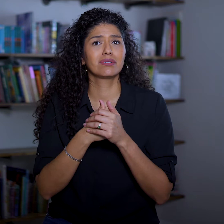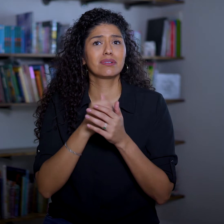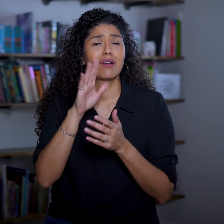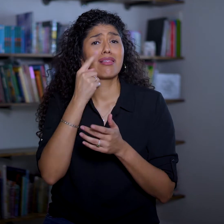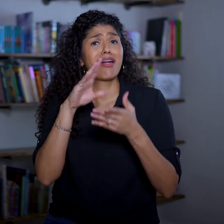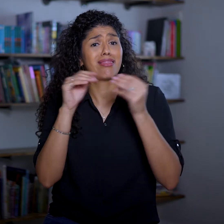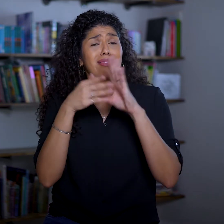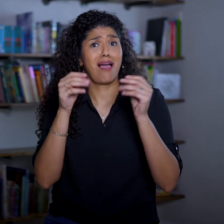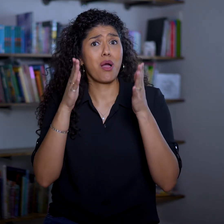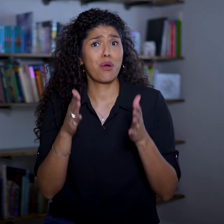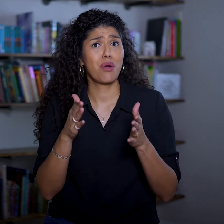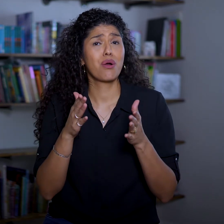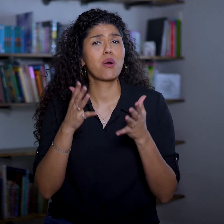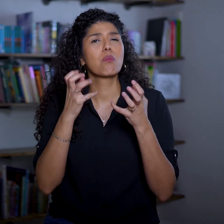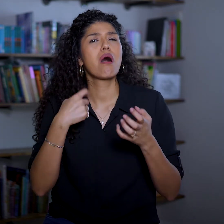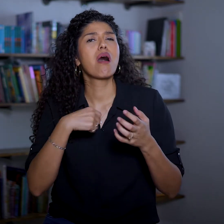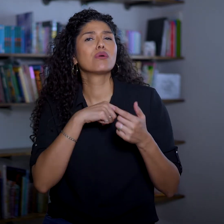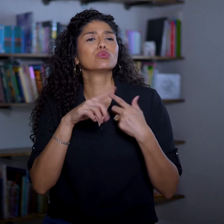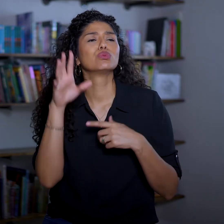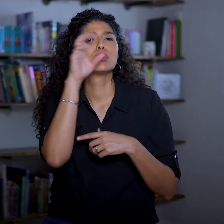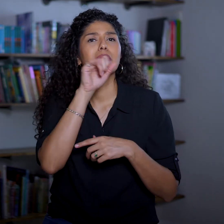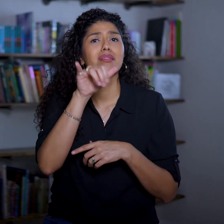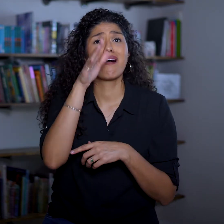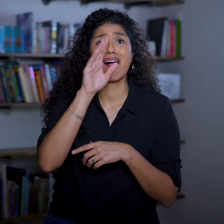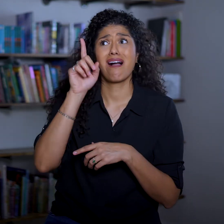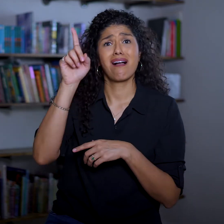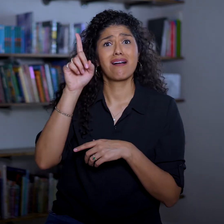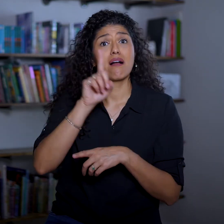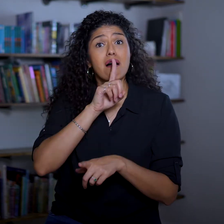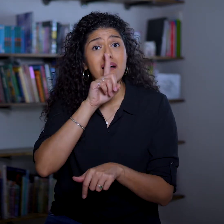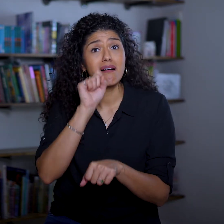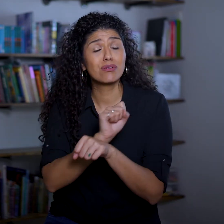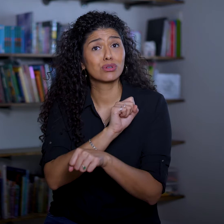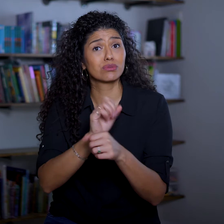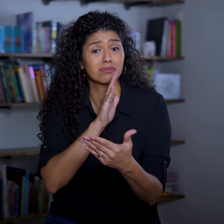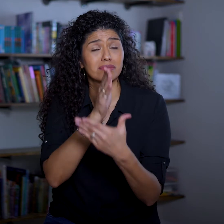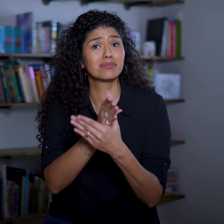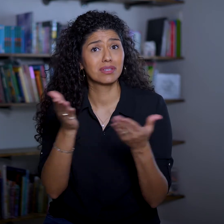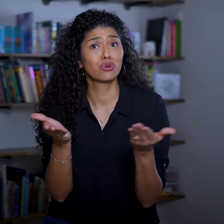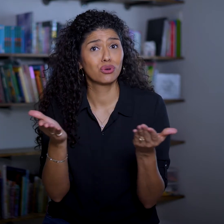The narrator leaves us to assume that God has actually intervened here.